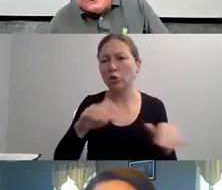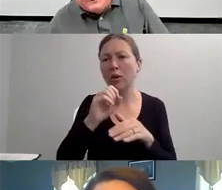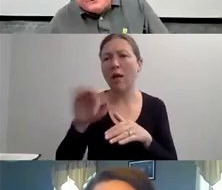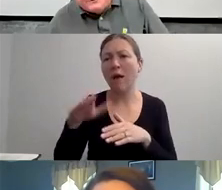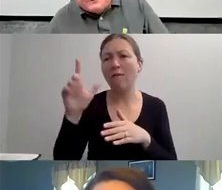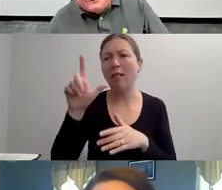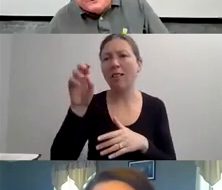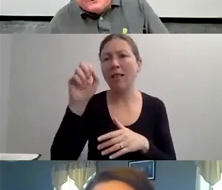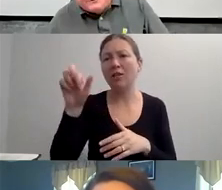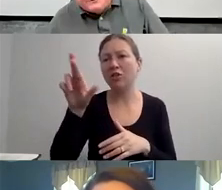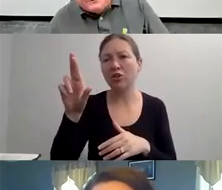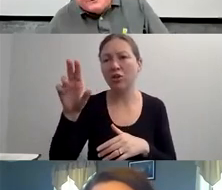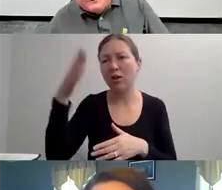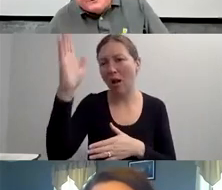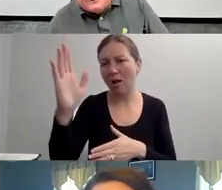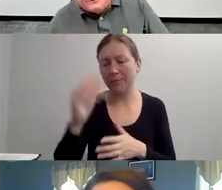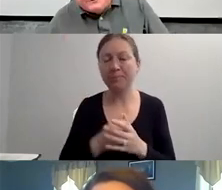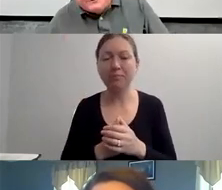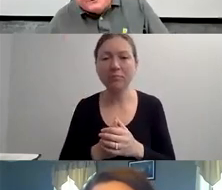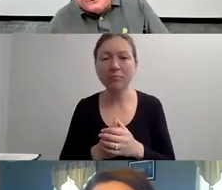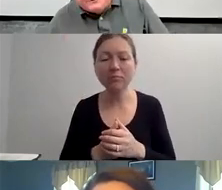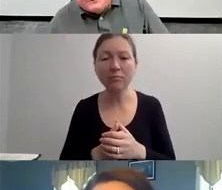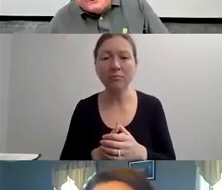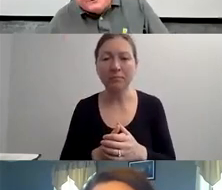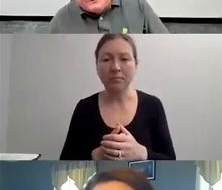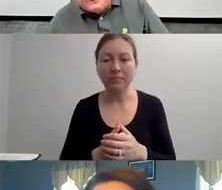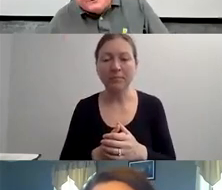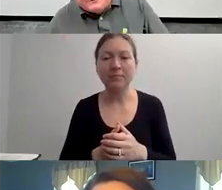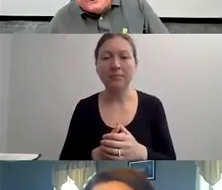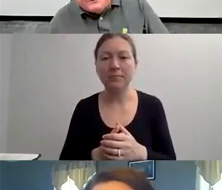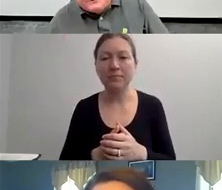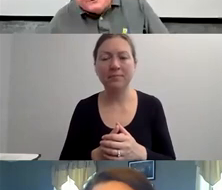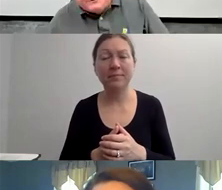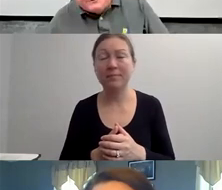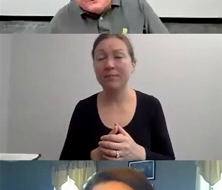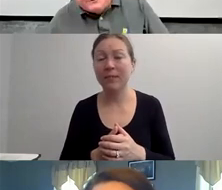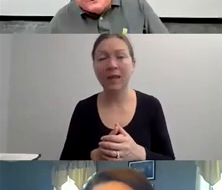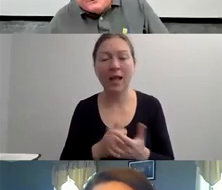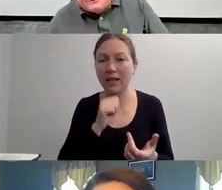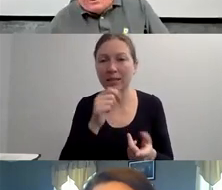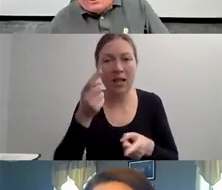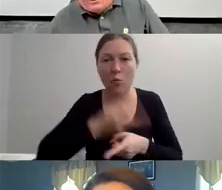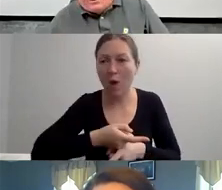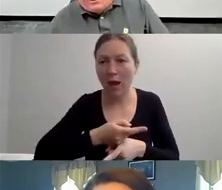PERCENTAGES ARE." . "OH, YEAH, THE ONLY OTHER THING INSTEAD OF